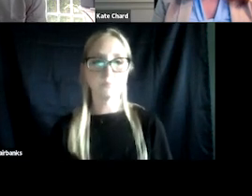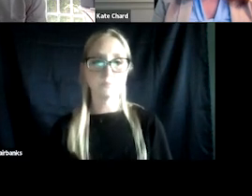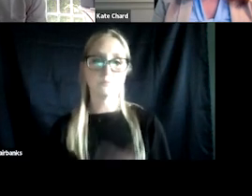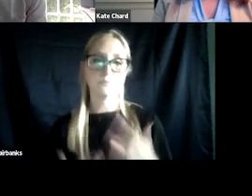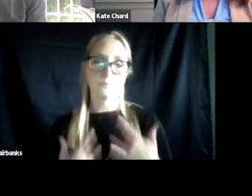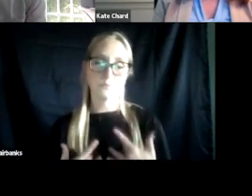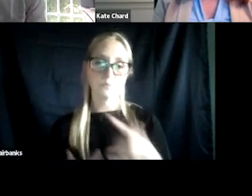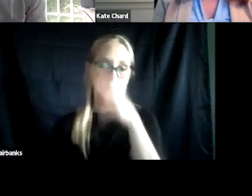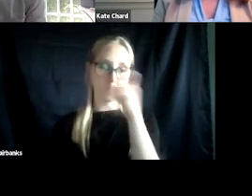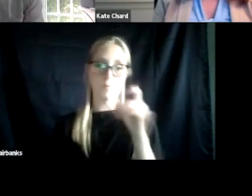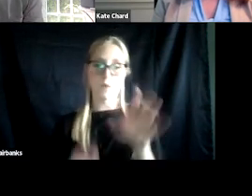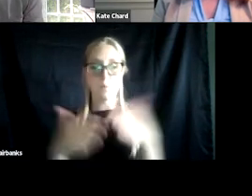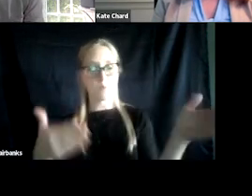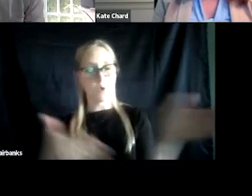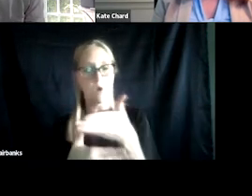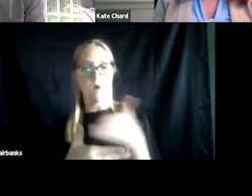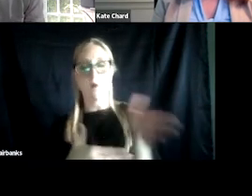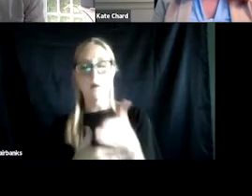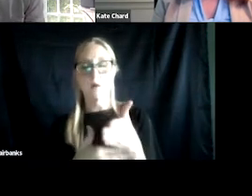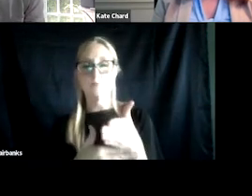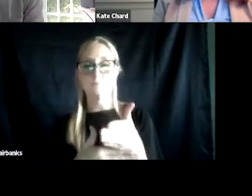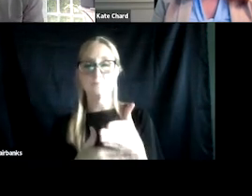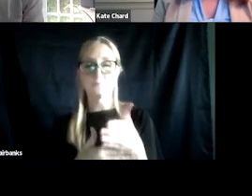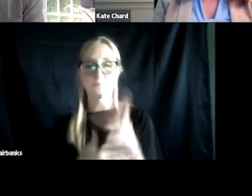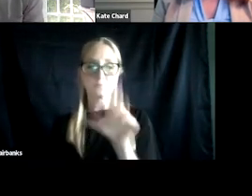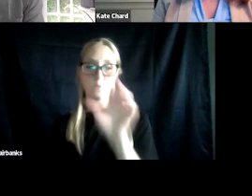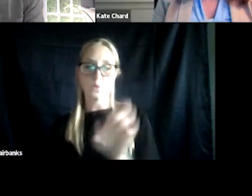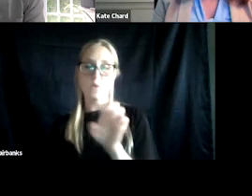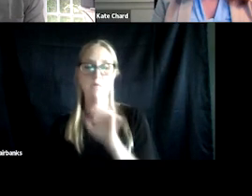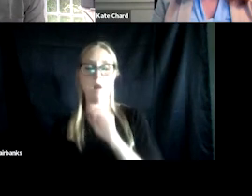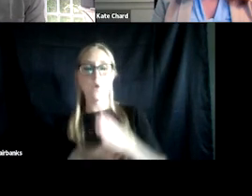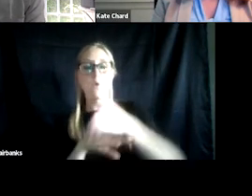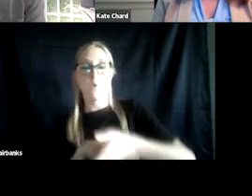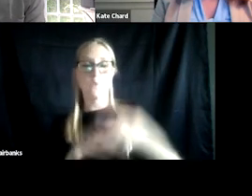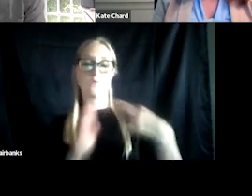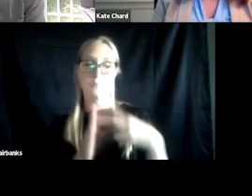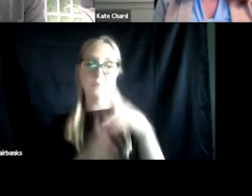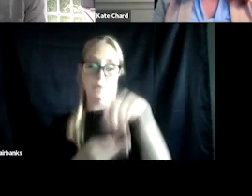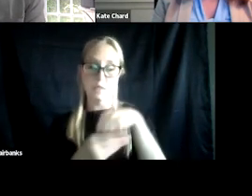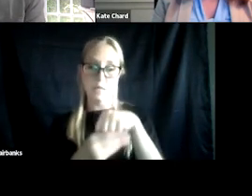Black, Latinx and American Indian and Alaska Native veterans are overrepresented within the incarcerated veteran population.